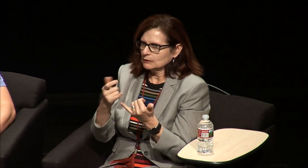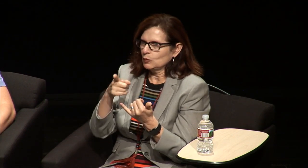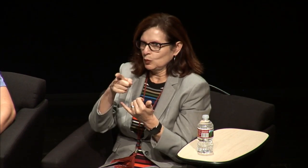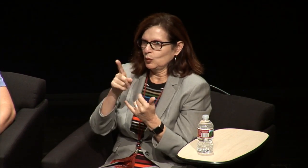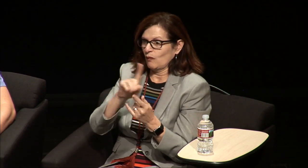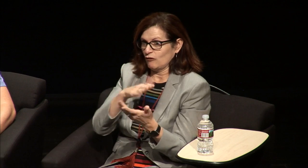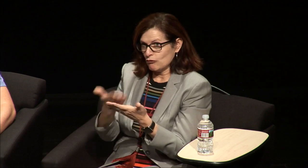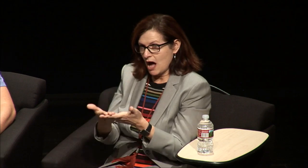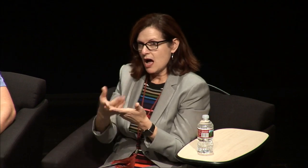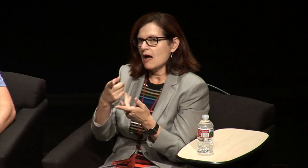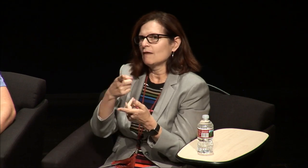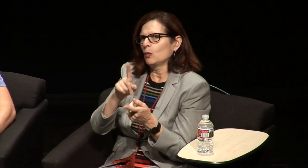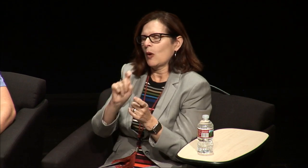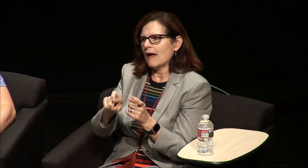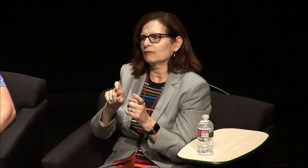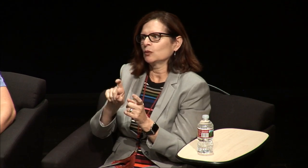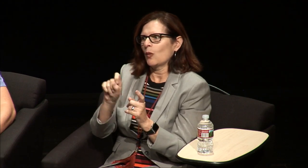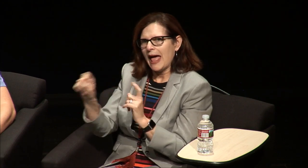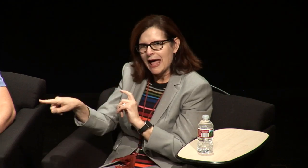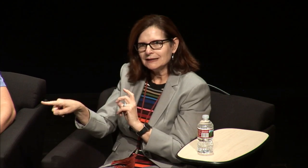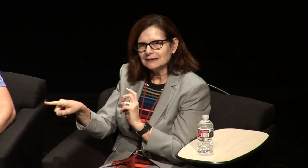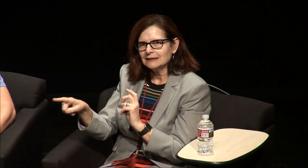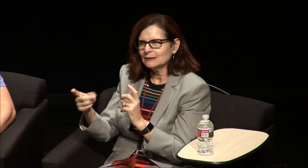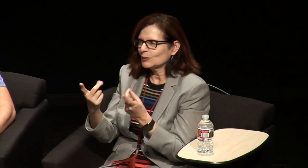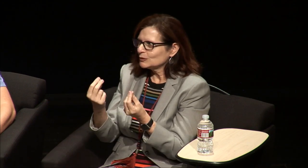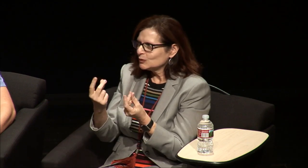explaining to my parents what to do you know letting them know that when you